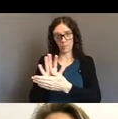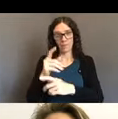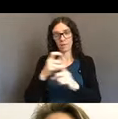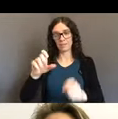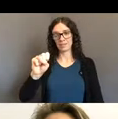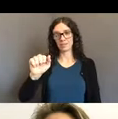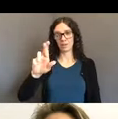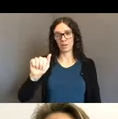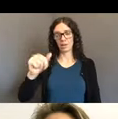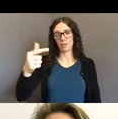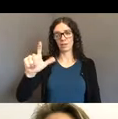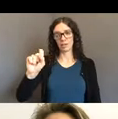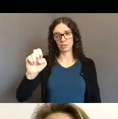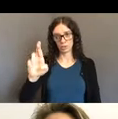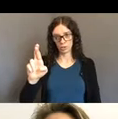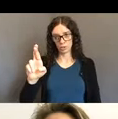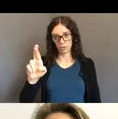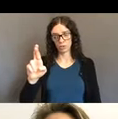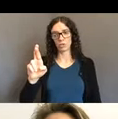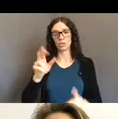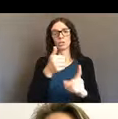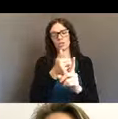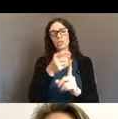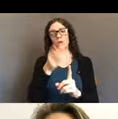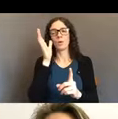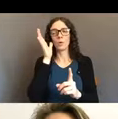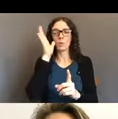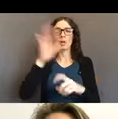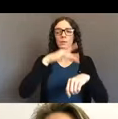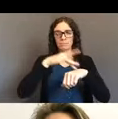who will outline some of the, the things that we talked about just a moment ago.